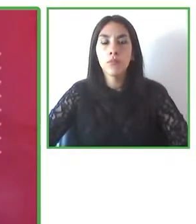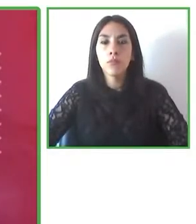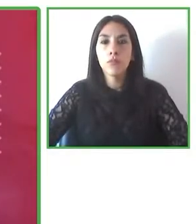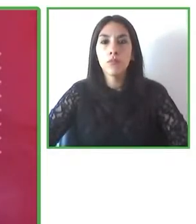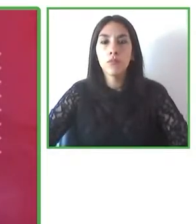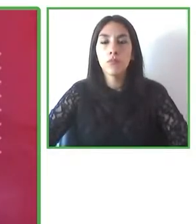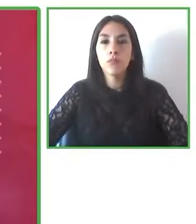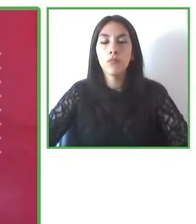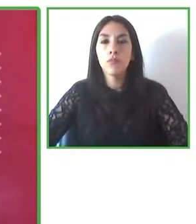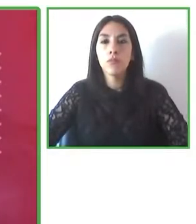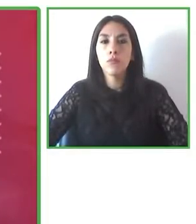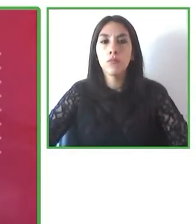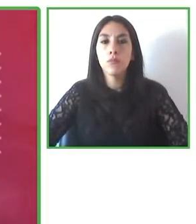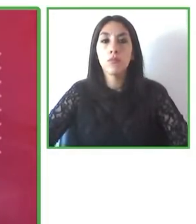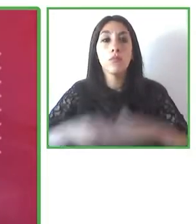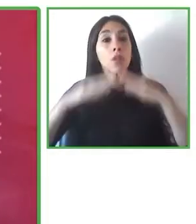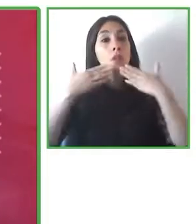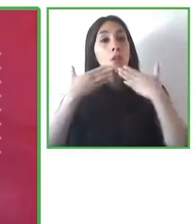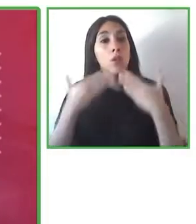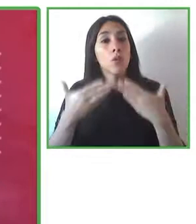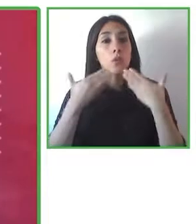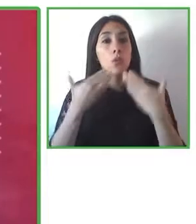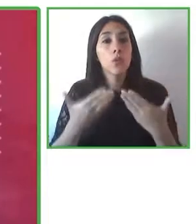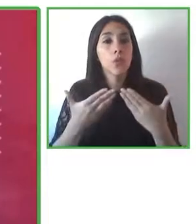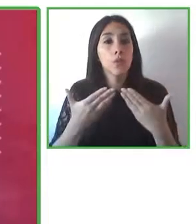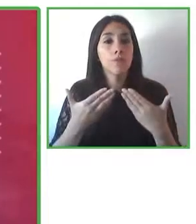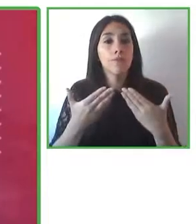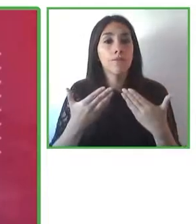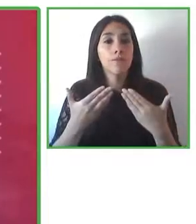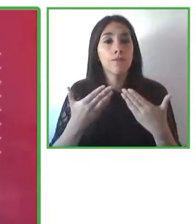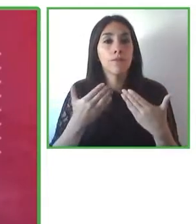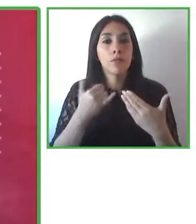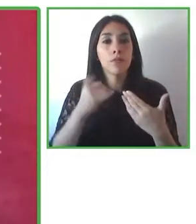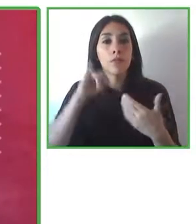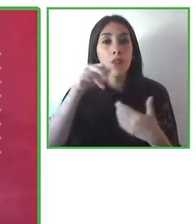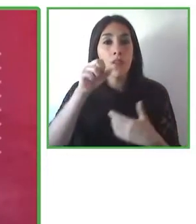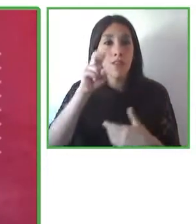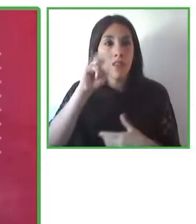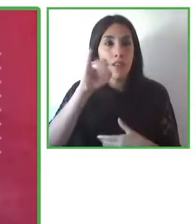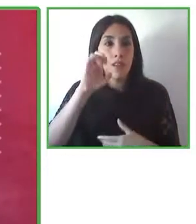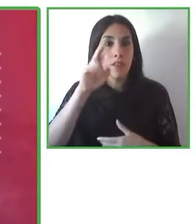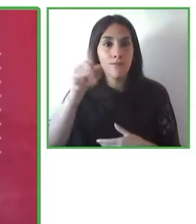Thank you very much, Javier, for sharing your experience I think it's absolutely